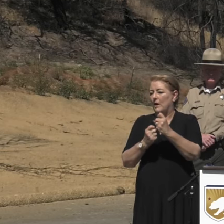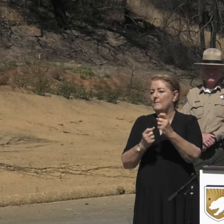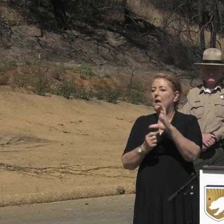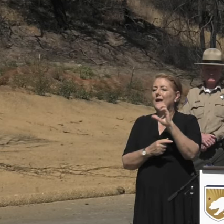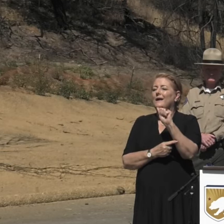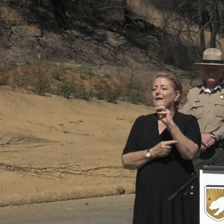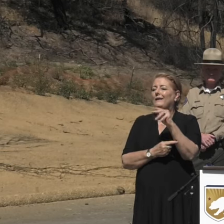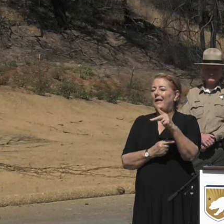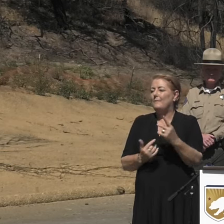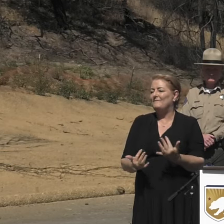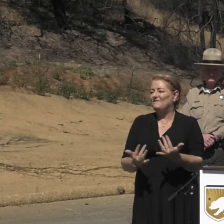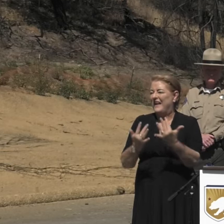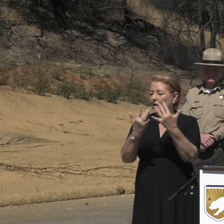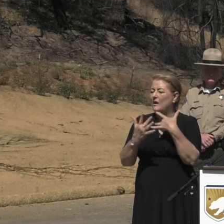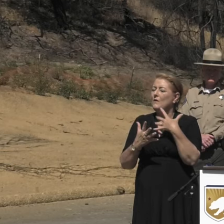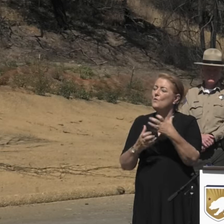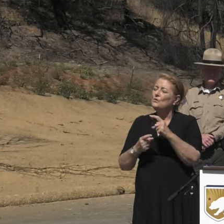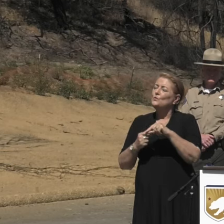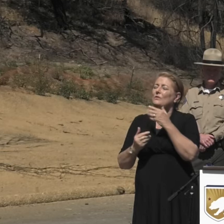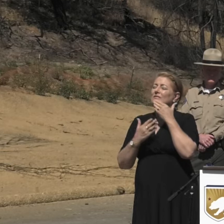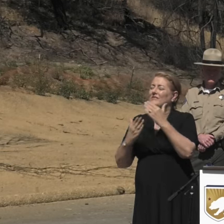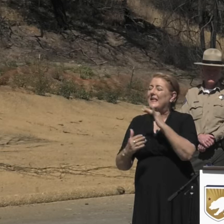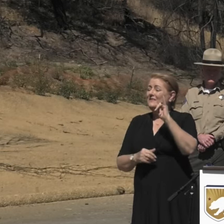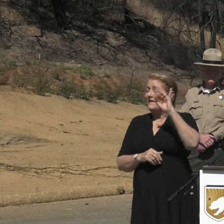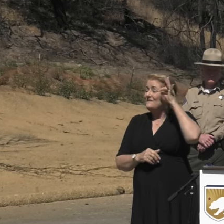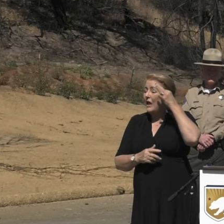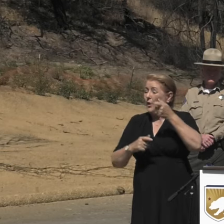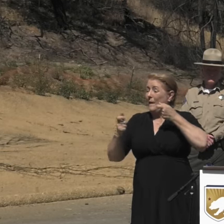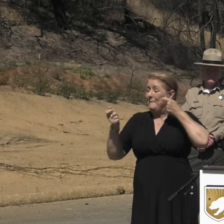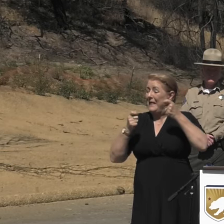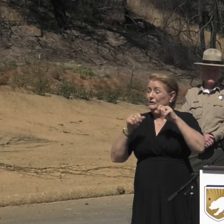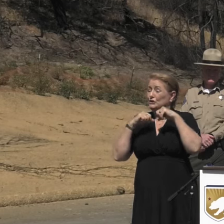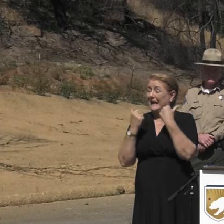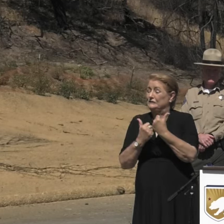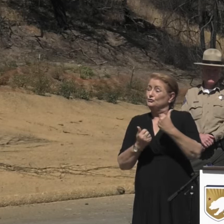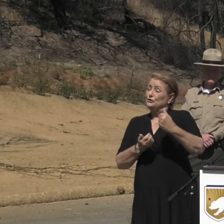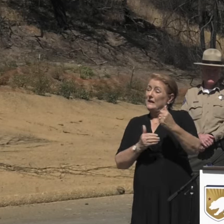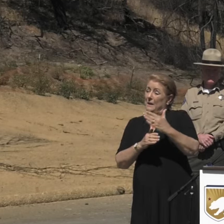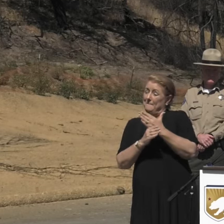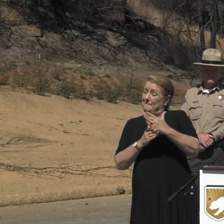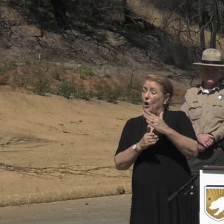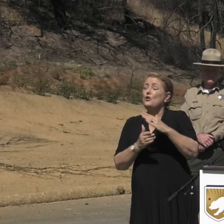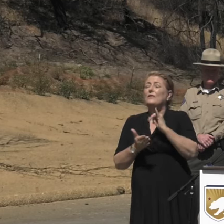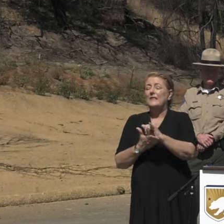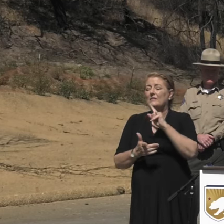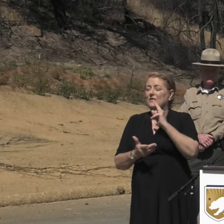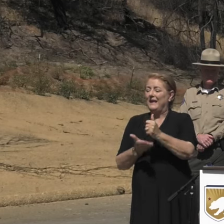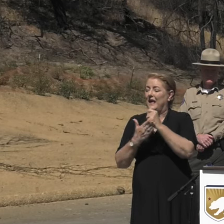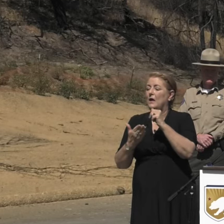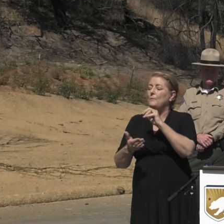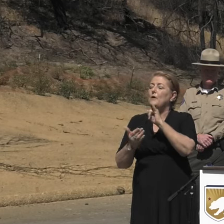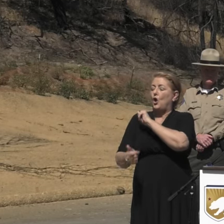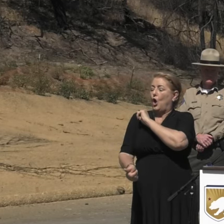I also wanna thank our partners at the Federal Emergency Management Agency that authorized the reimbursement for the